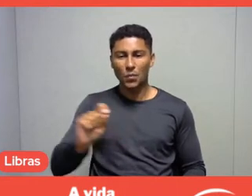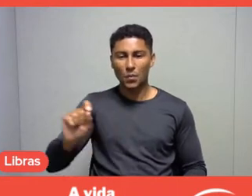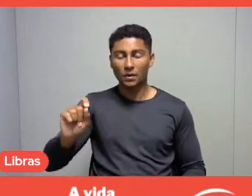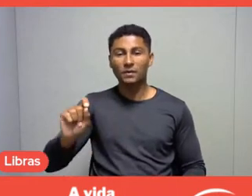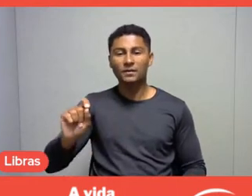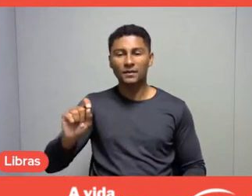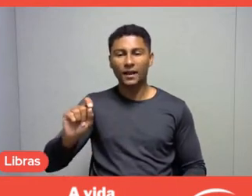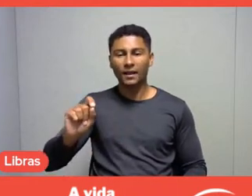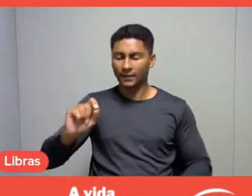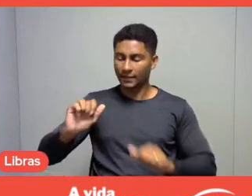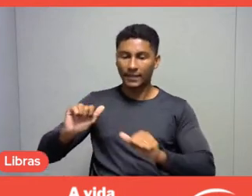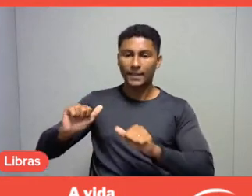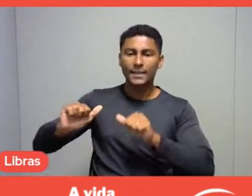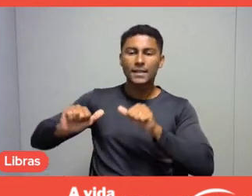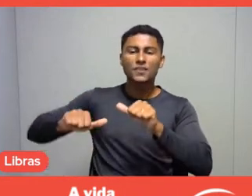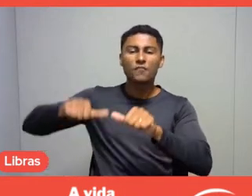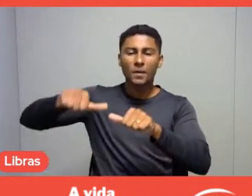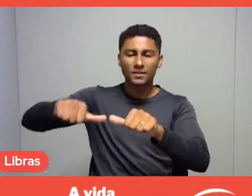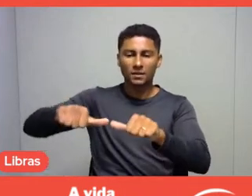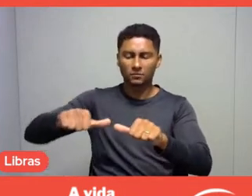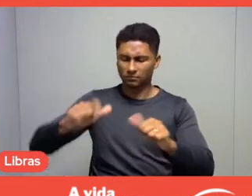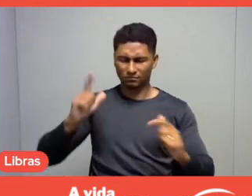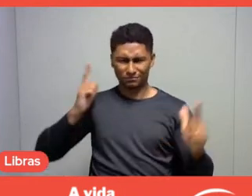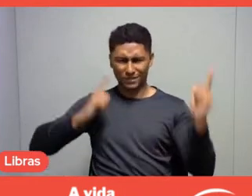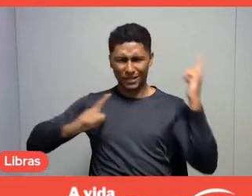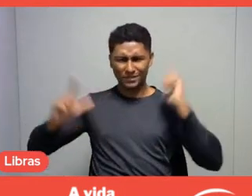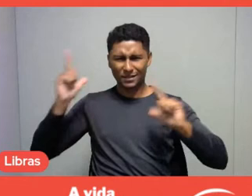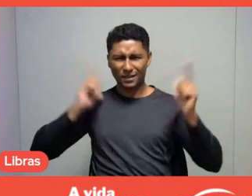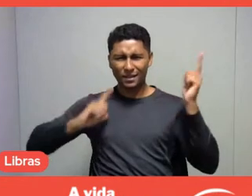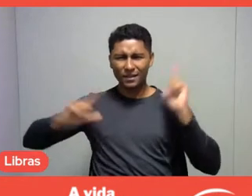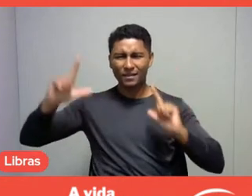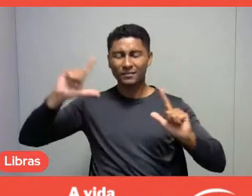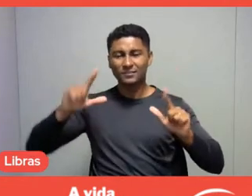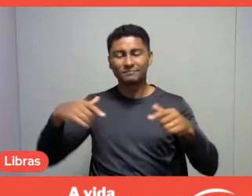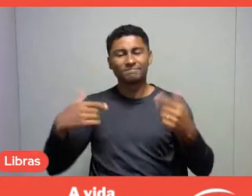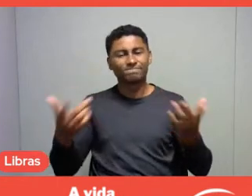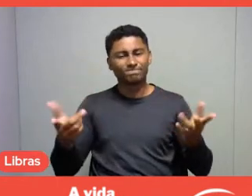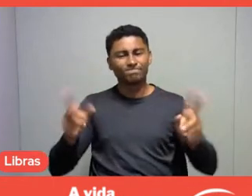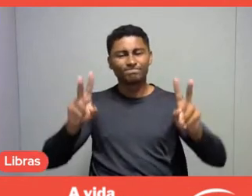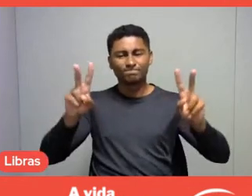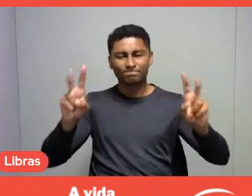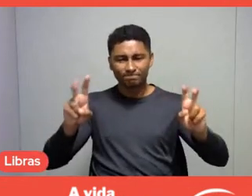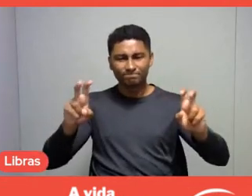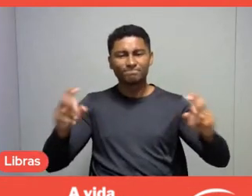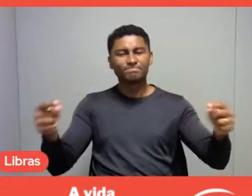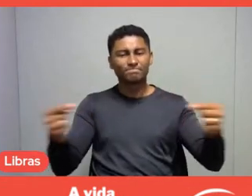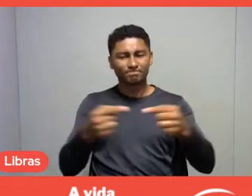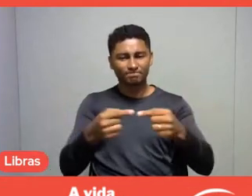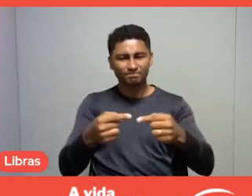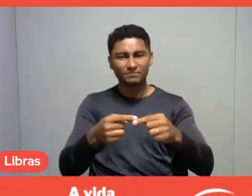I think that, leisure, and there's no way I would not bring up, address this theme, or not say that it's about generating meaning.